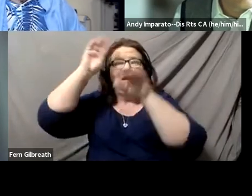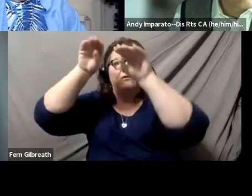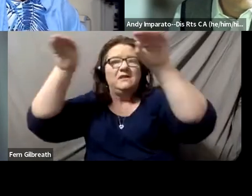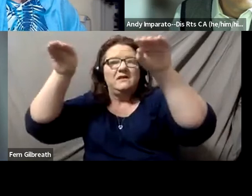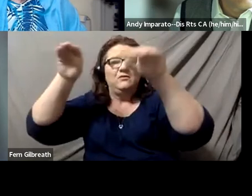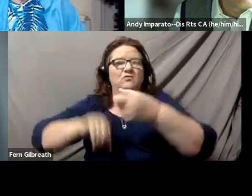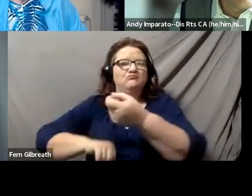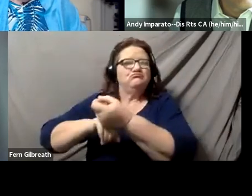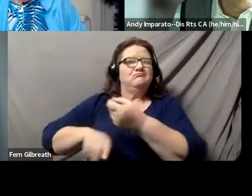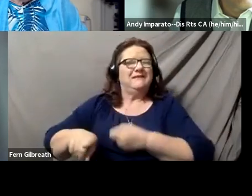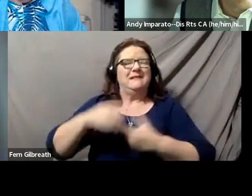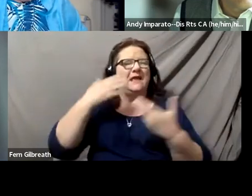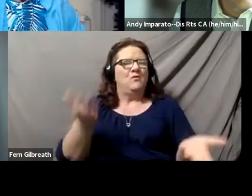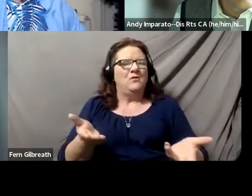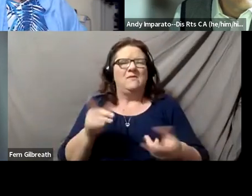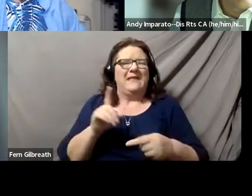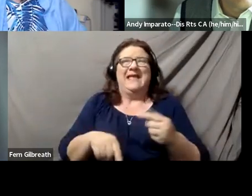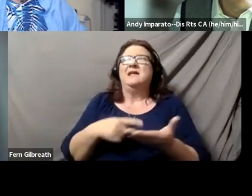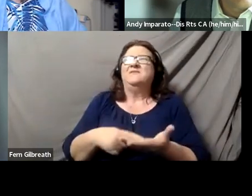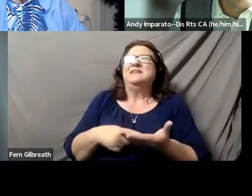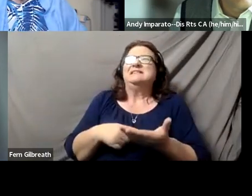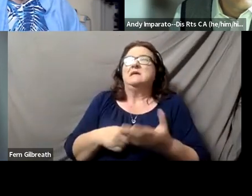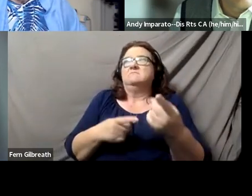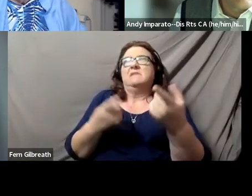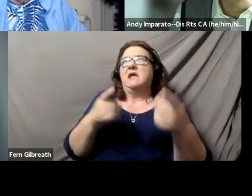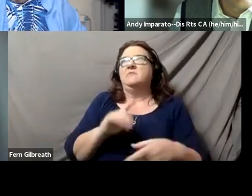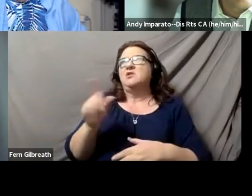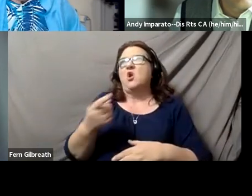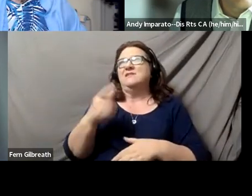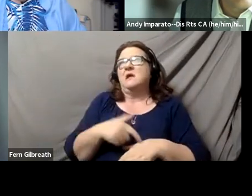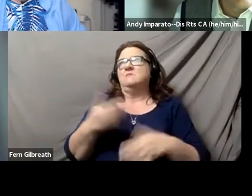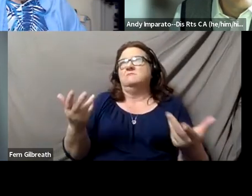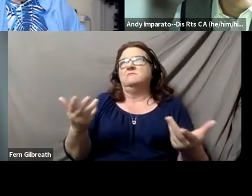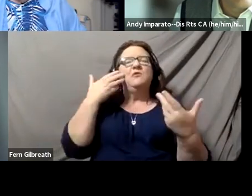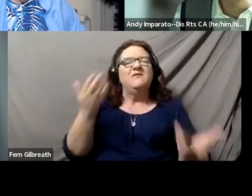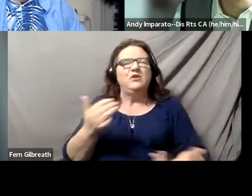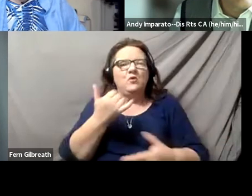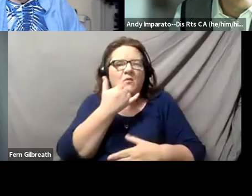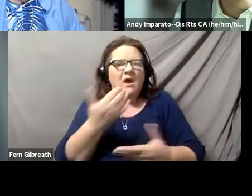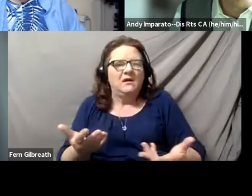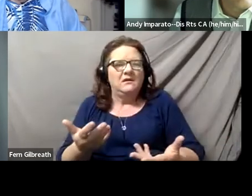even discuss something which is happening to determine whether or not it may be discrimination.